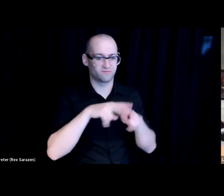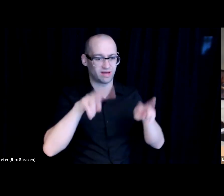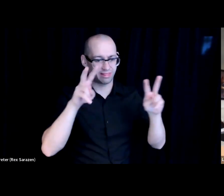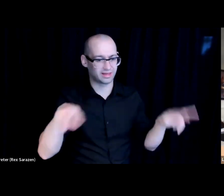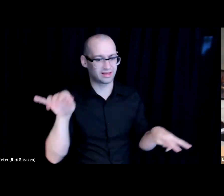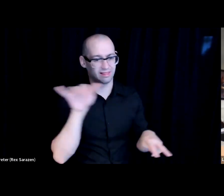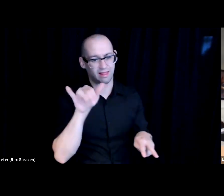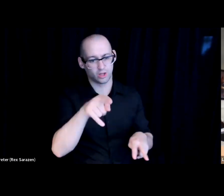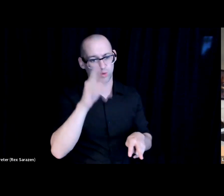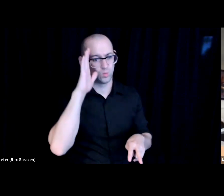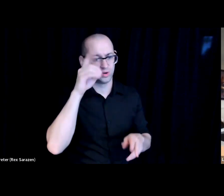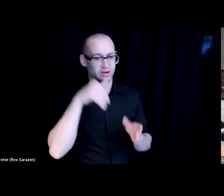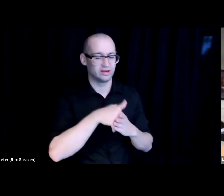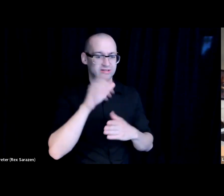and so that is very important to anchor it.